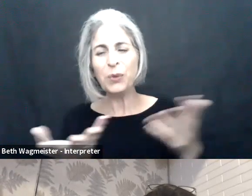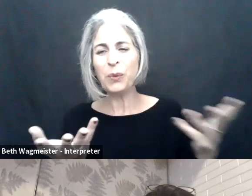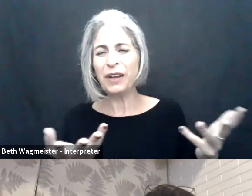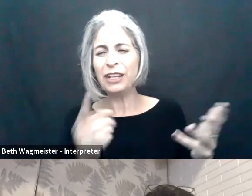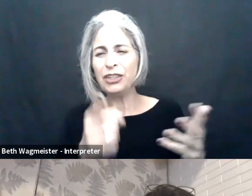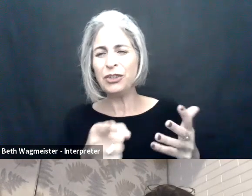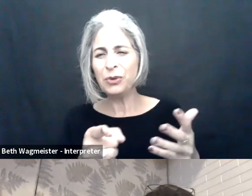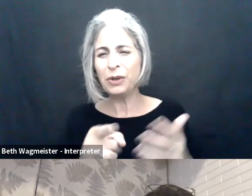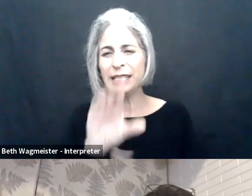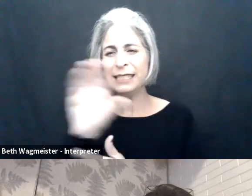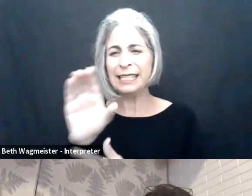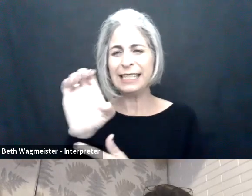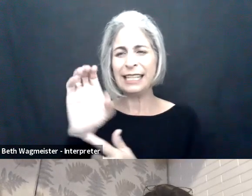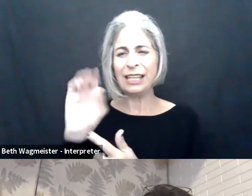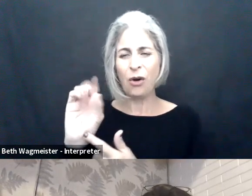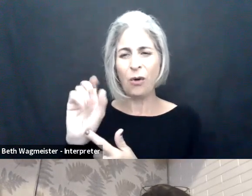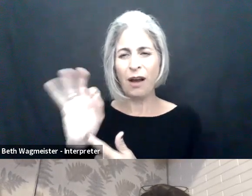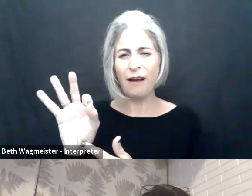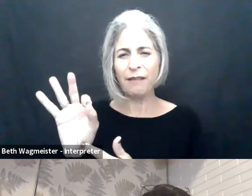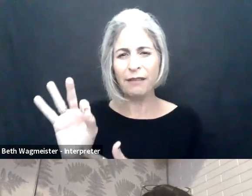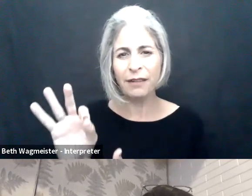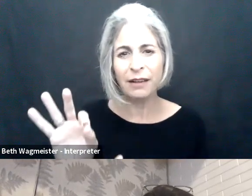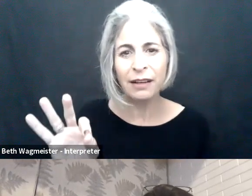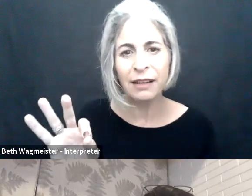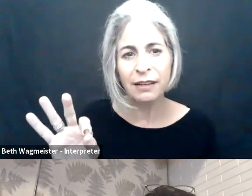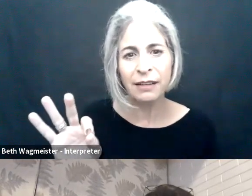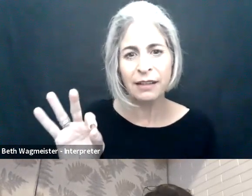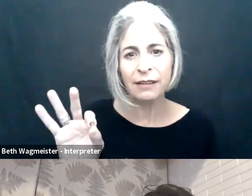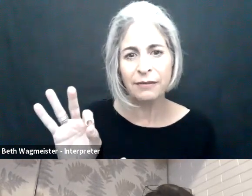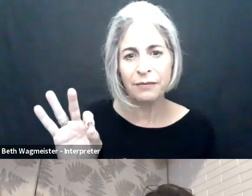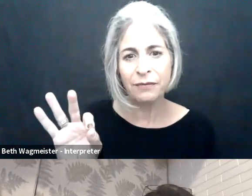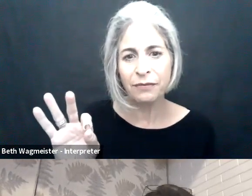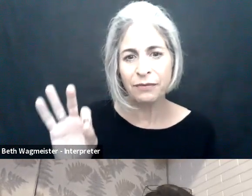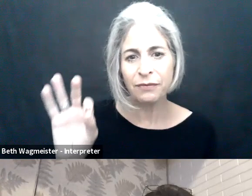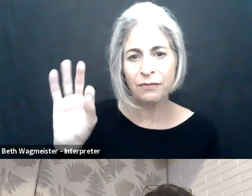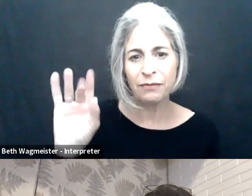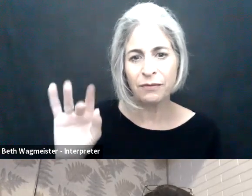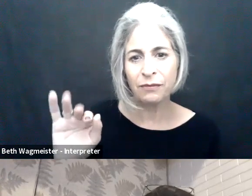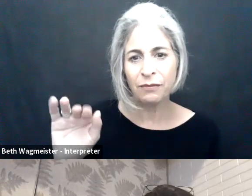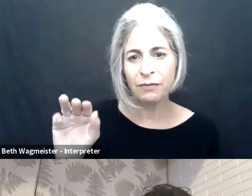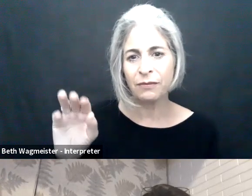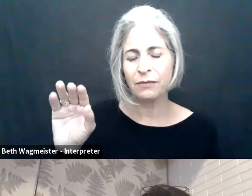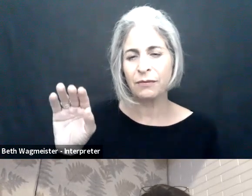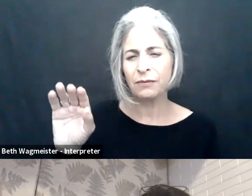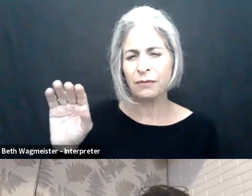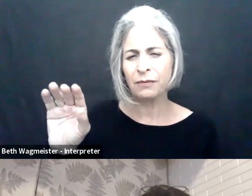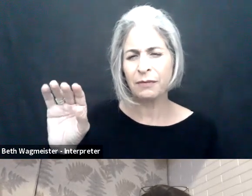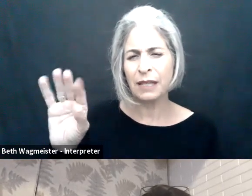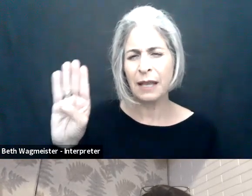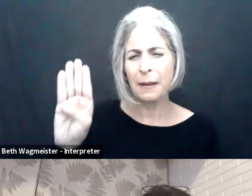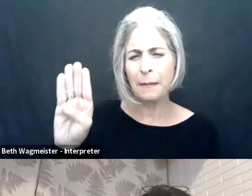what, you have really done some amazing things, just to read a couple things,